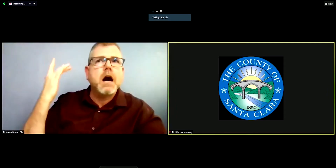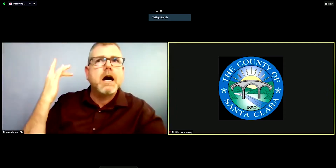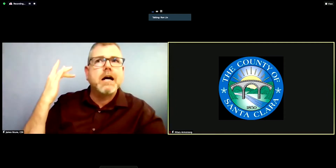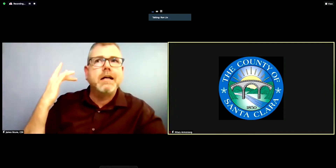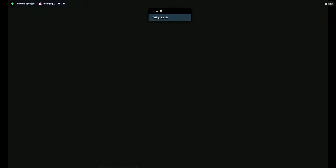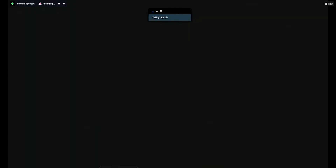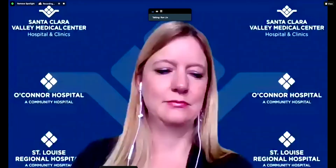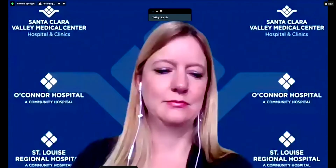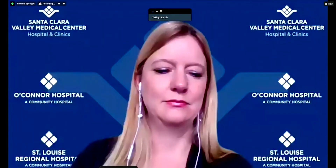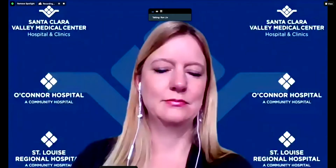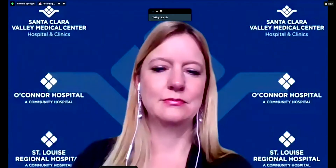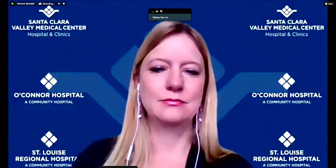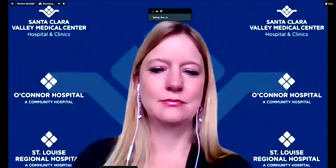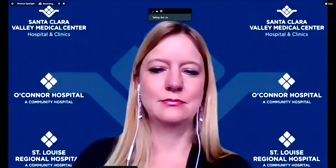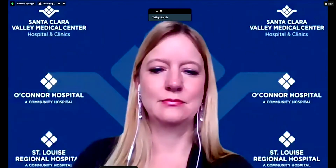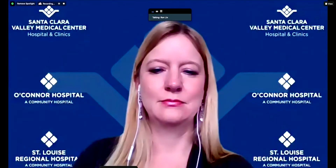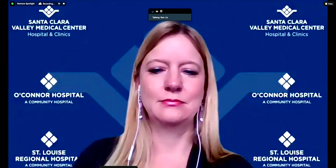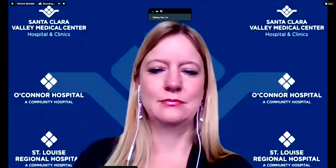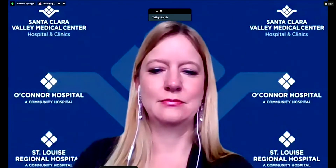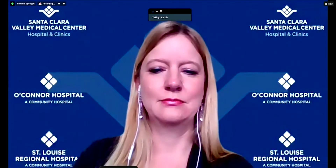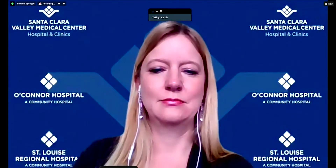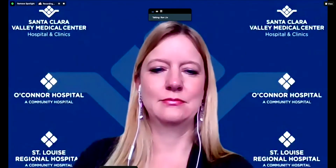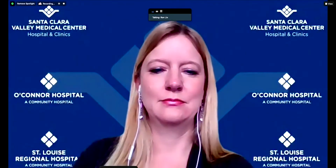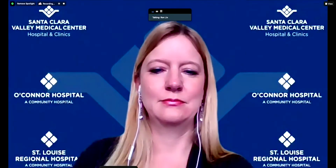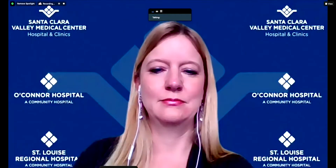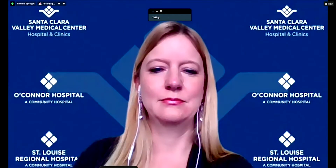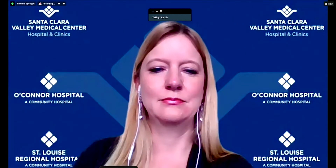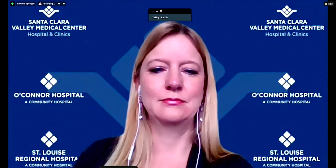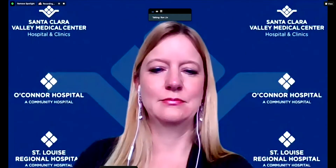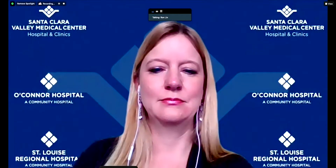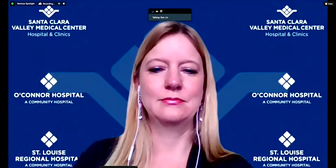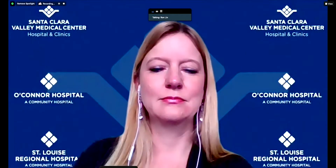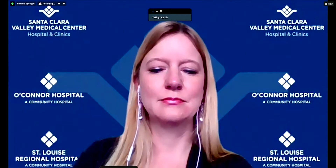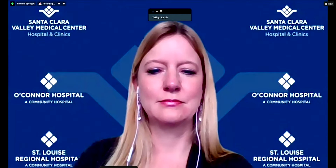gathered over Christmas than they did over Thanksgiving? Also, is there any new information